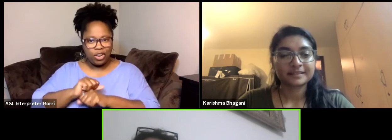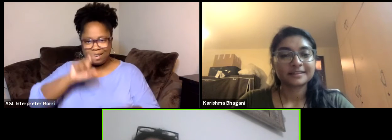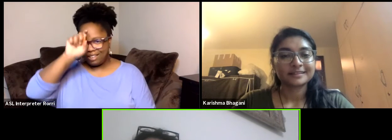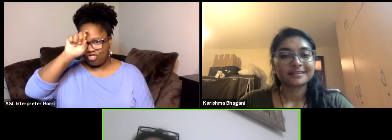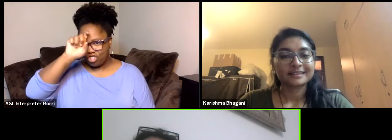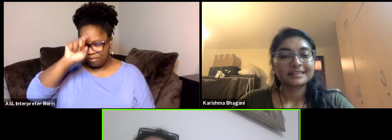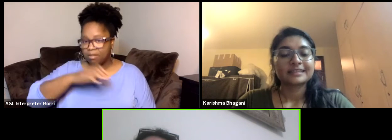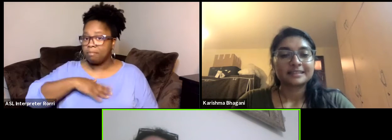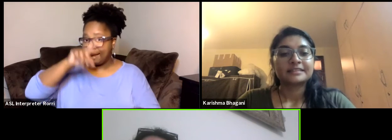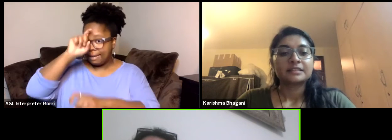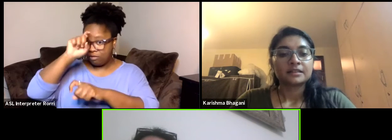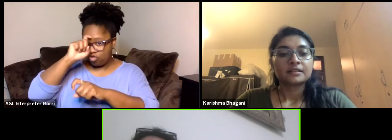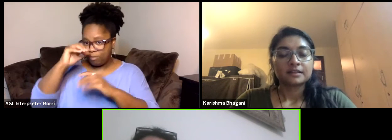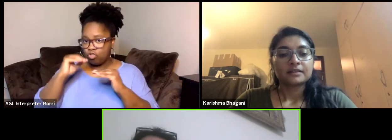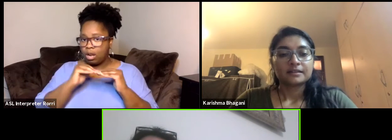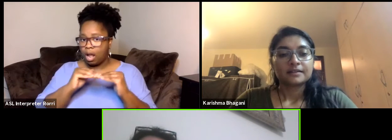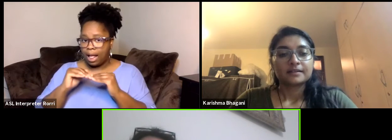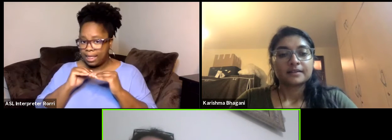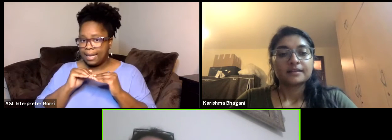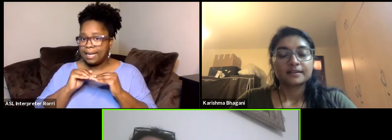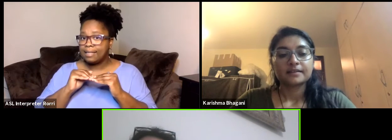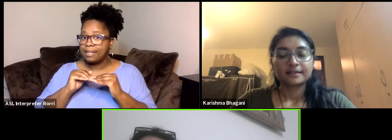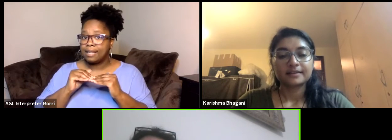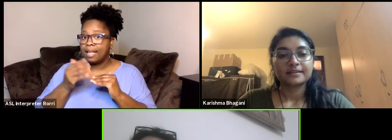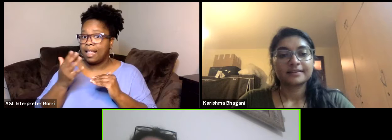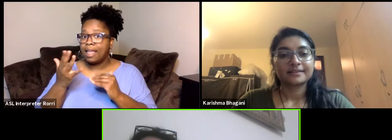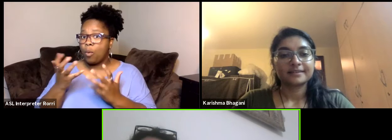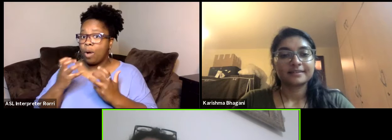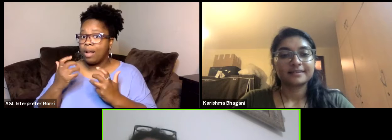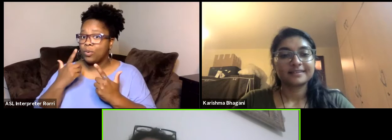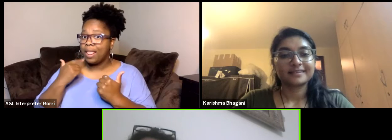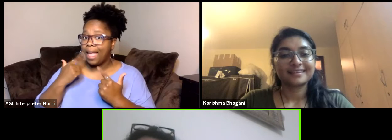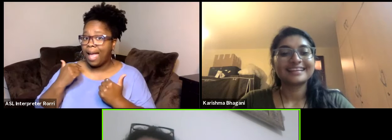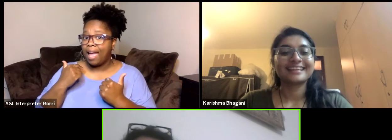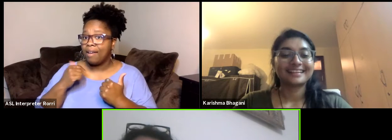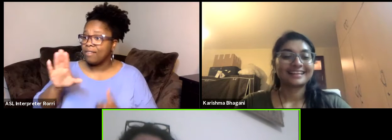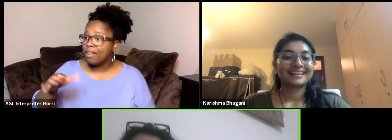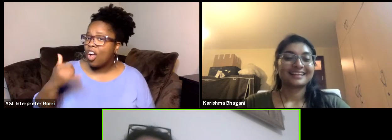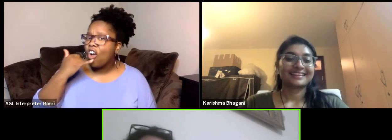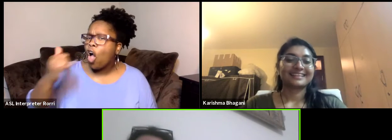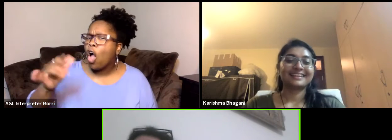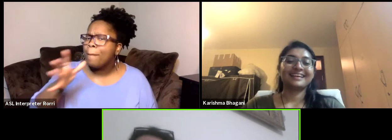when they want to laugh they asked me to call my mom and speak Tunisian because they said